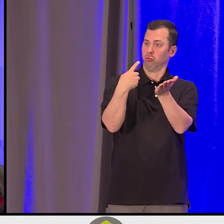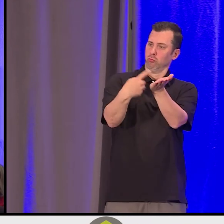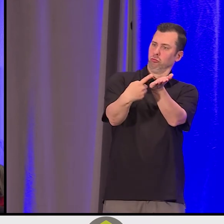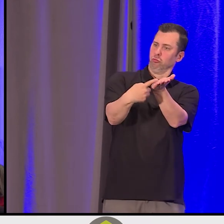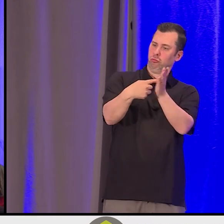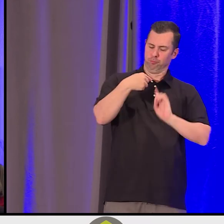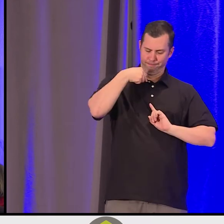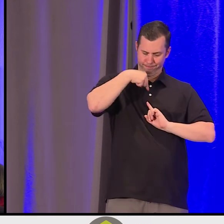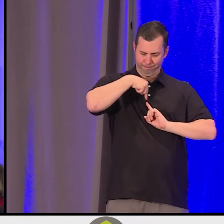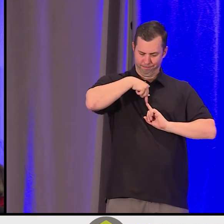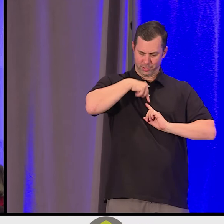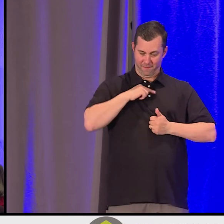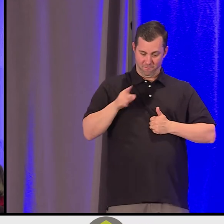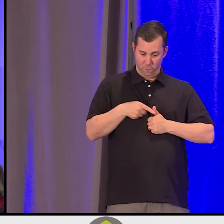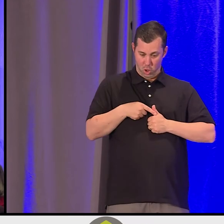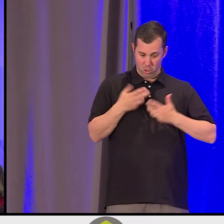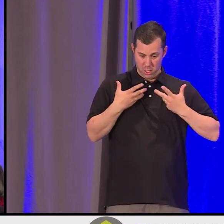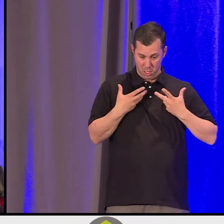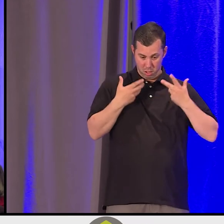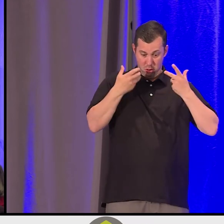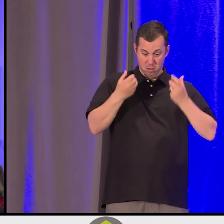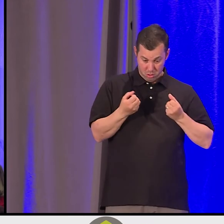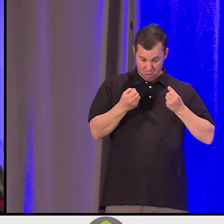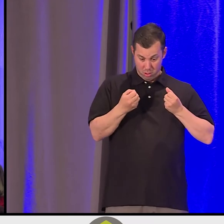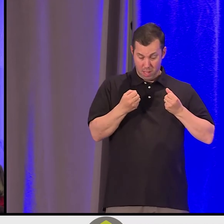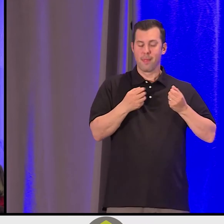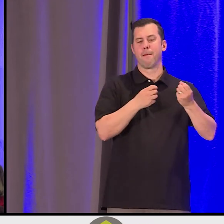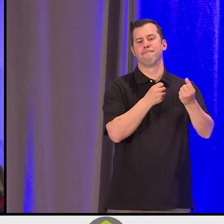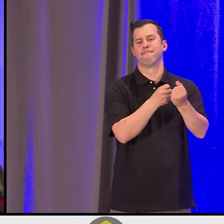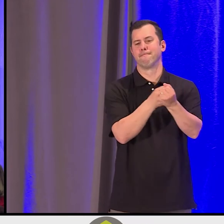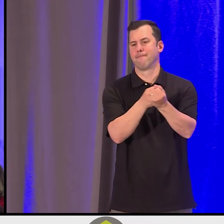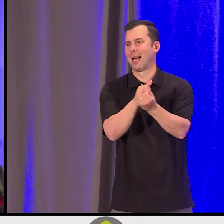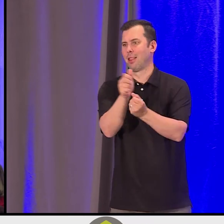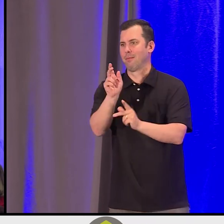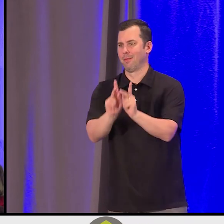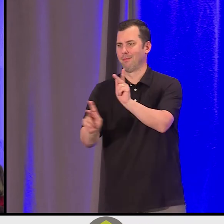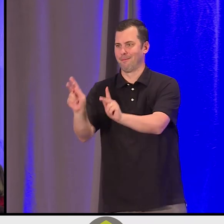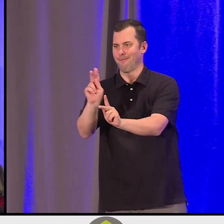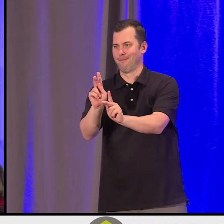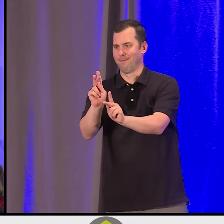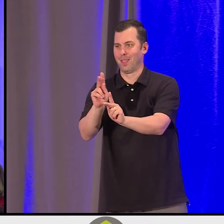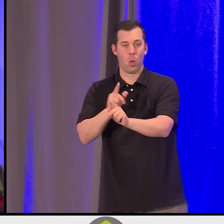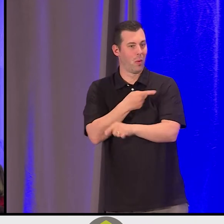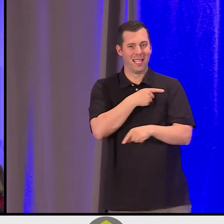That for us to be effective to be leaders with others, we have to be effective to be leaders with ourselves. To understand